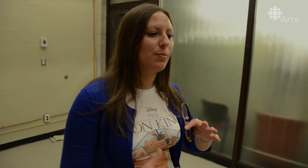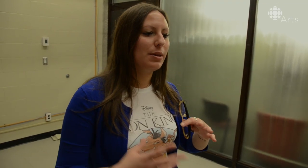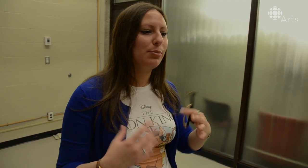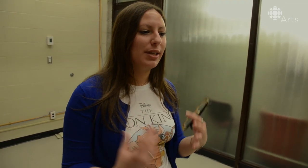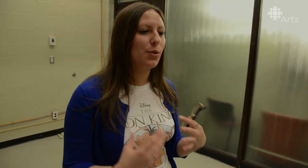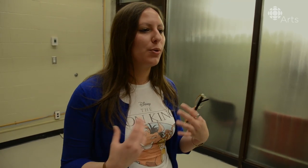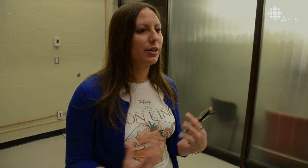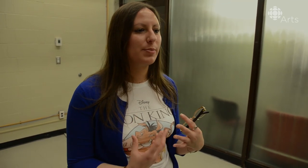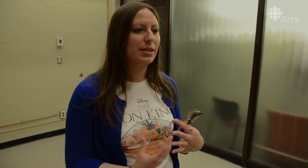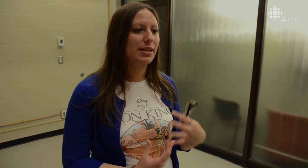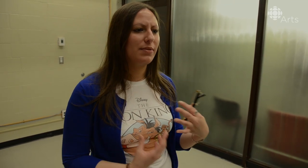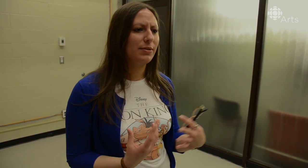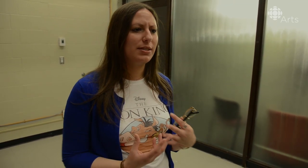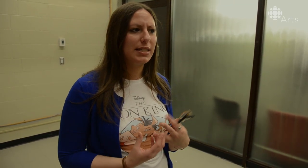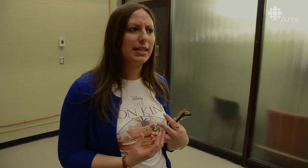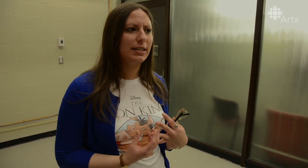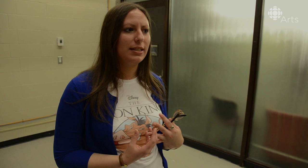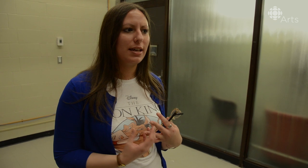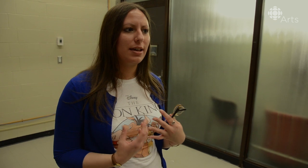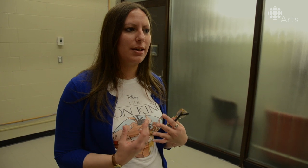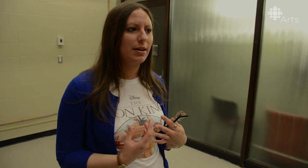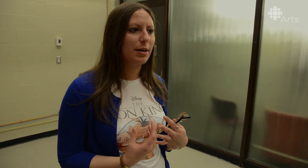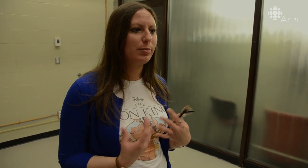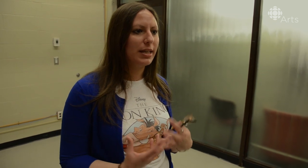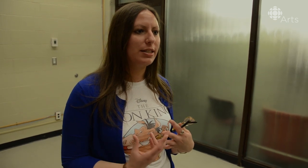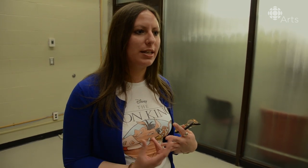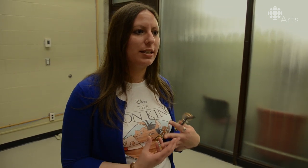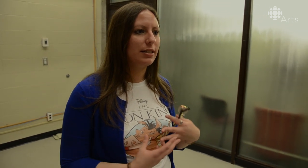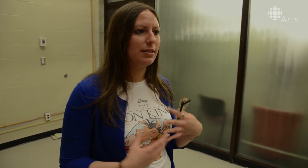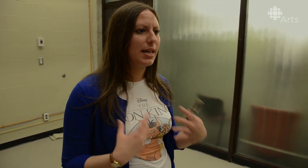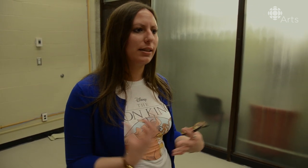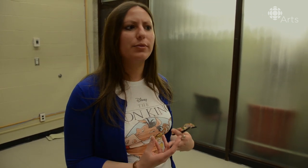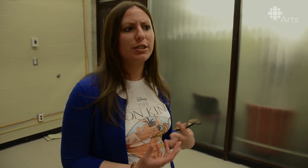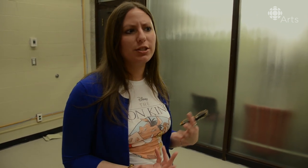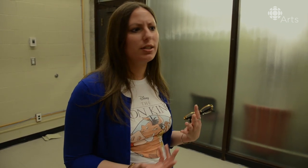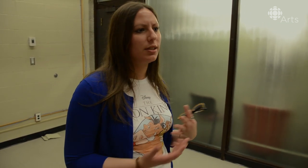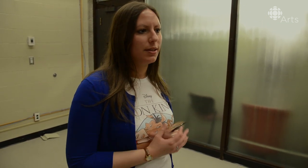[Actress] How does the play work because I've never seen a play done in sign language?